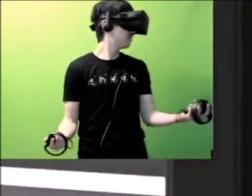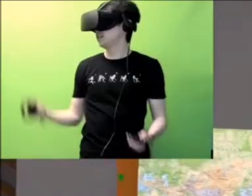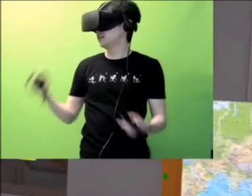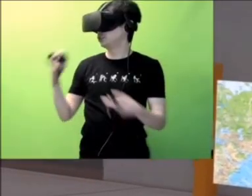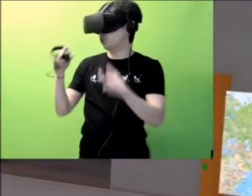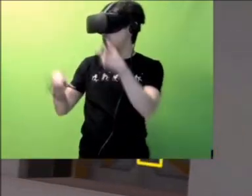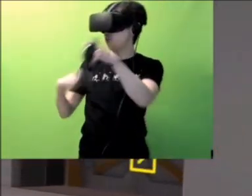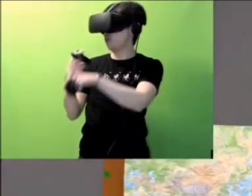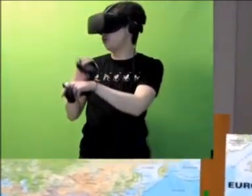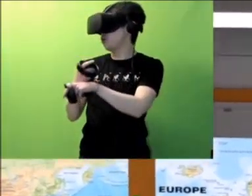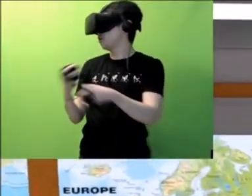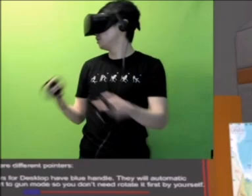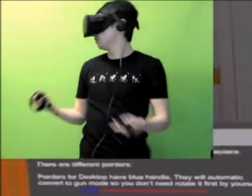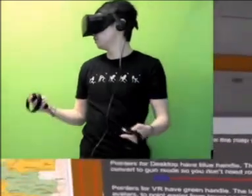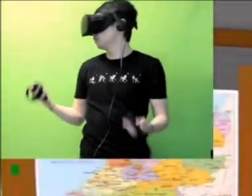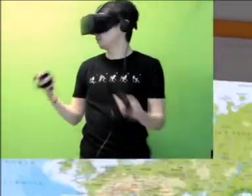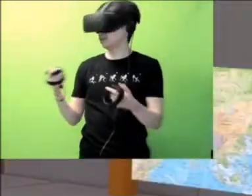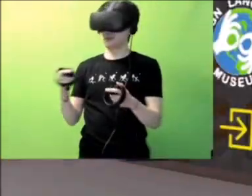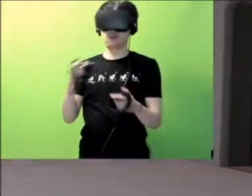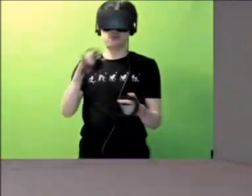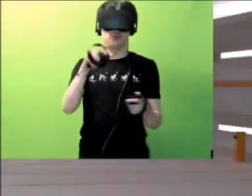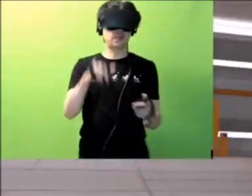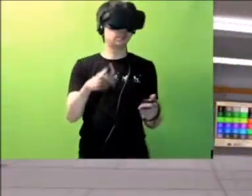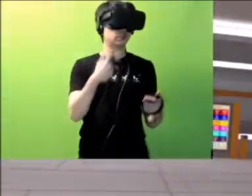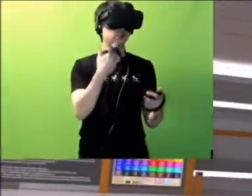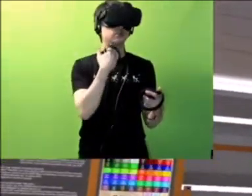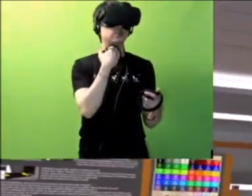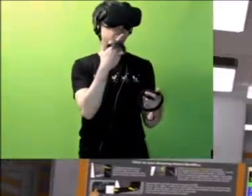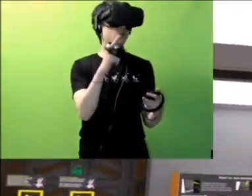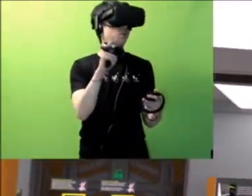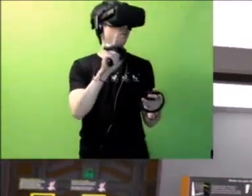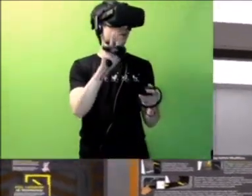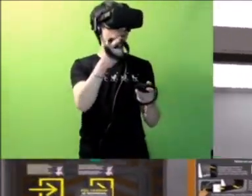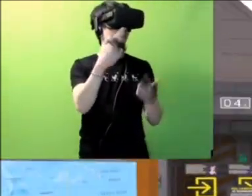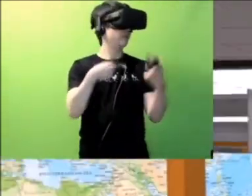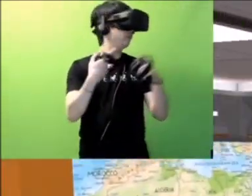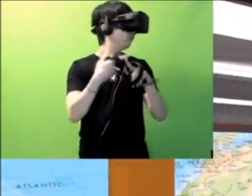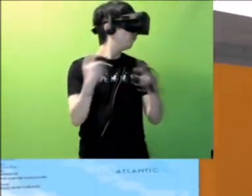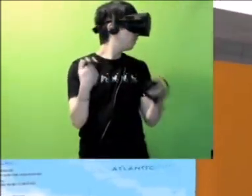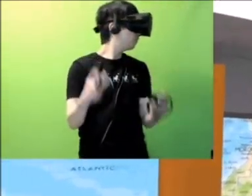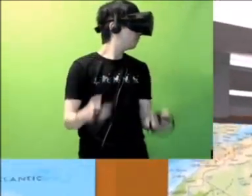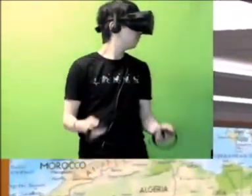These are the world maps. You can show them where you come from